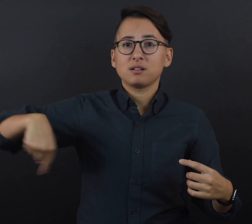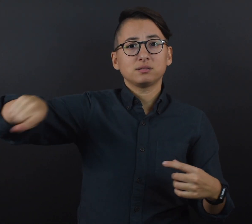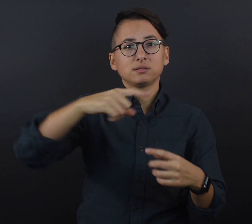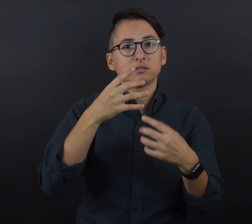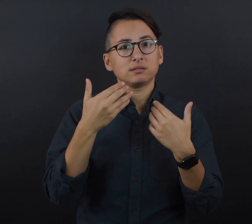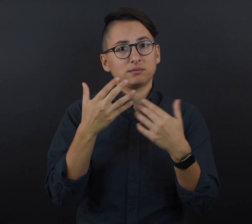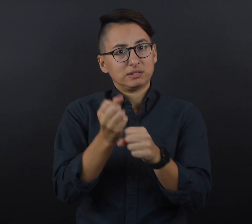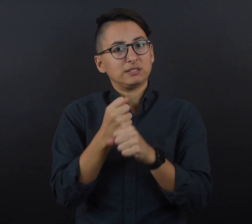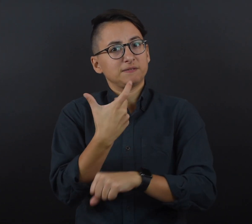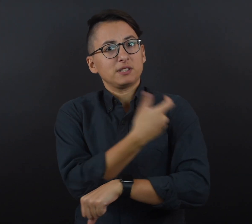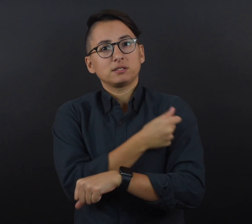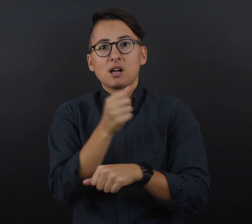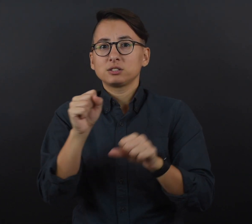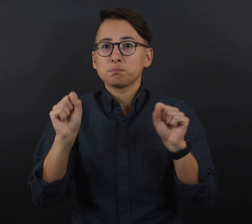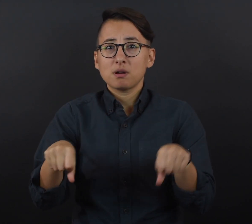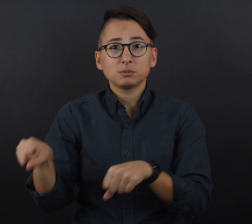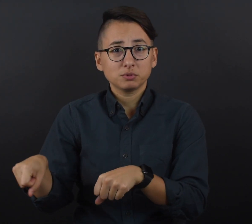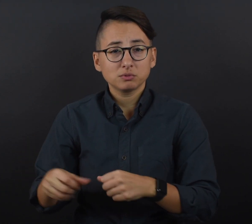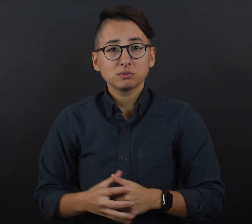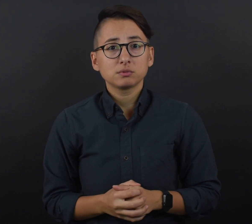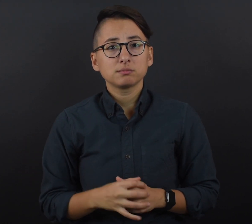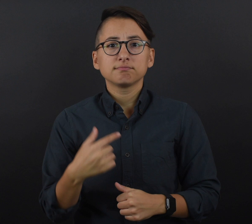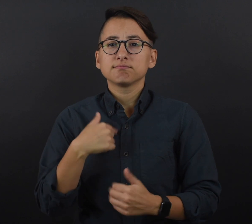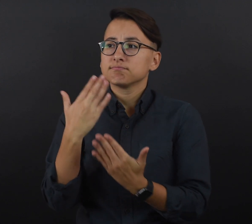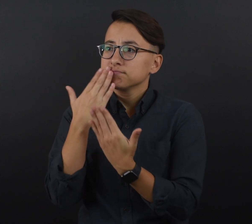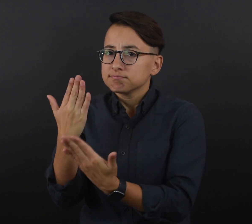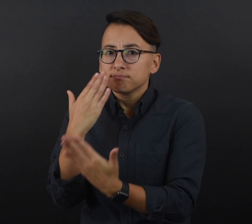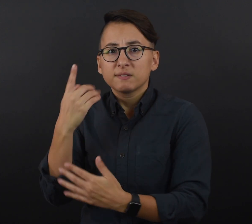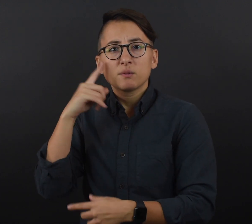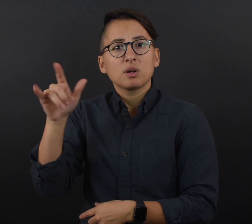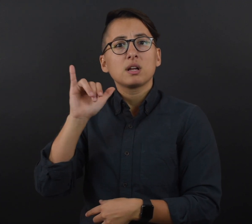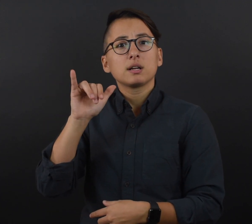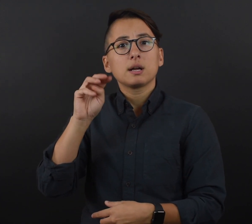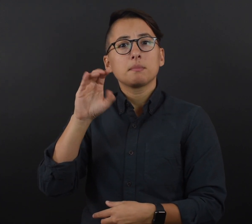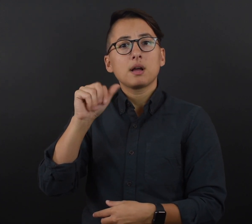as possible,” said Lieutenant Governor Peggy Flanagan. “I am grateful to the YMCA of the North